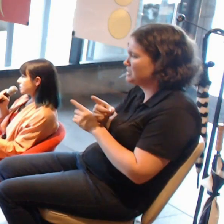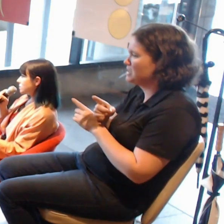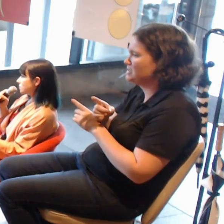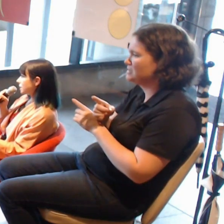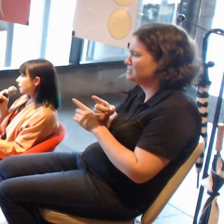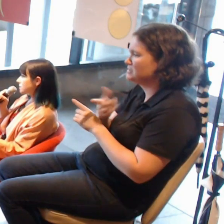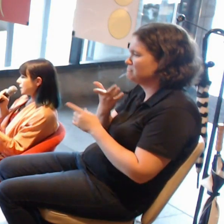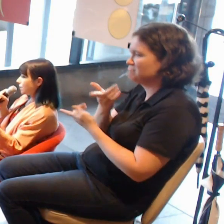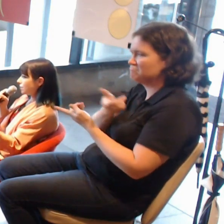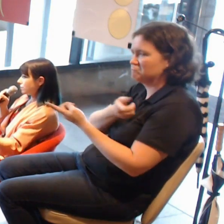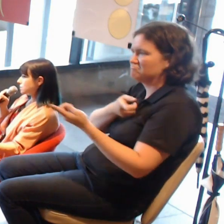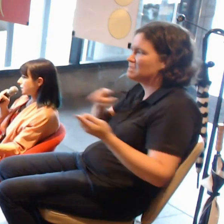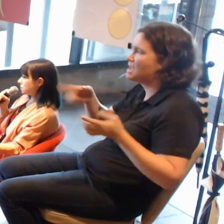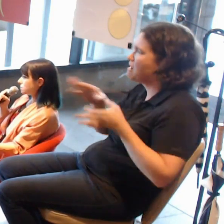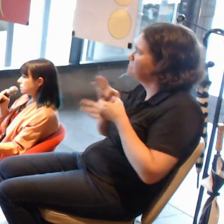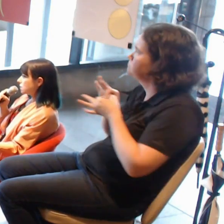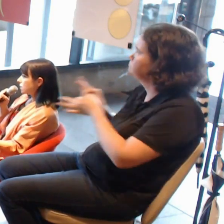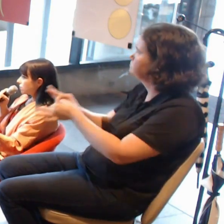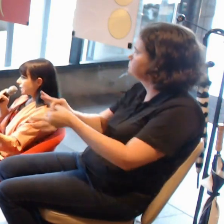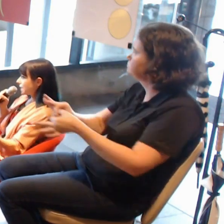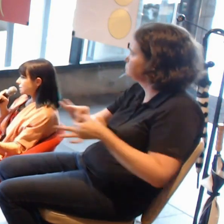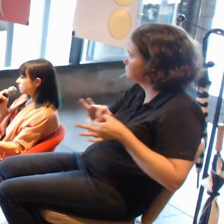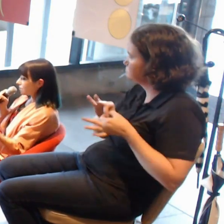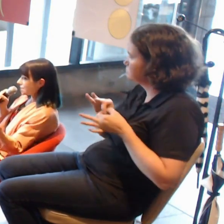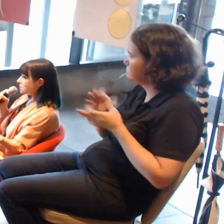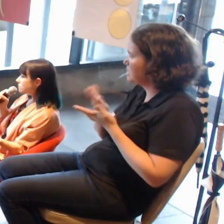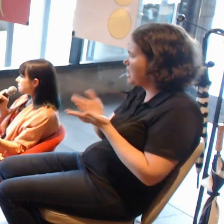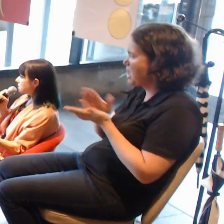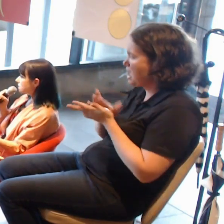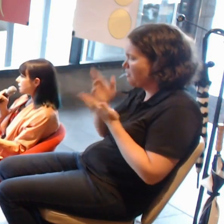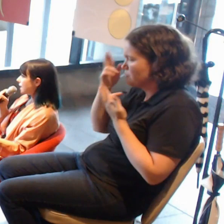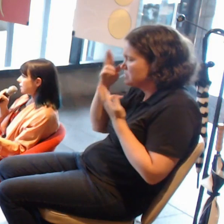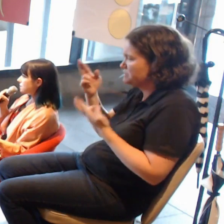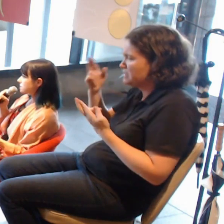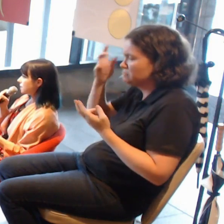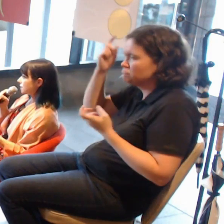and how we respect creativity and artwork.